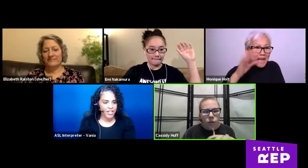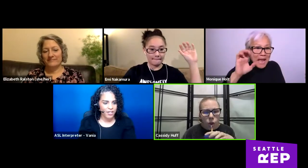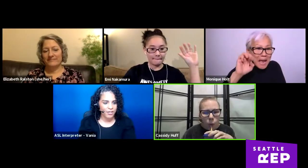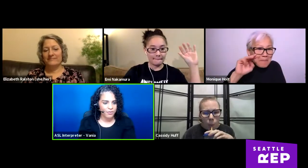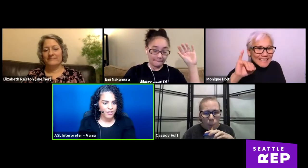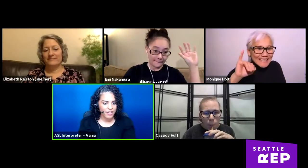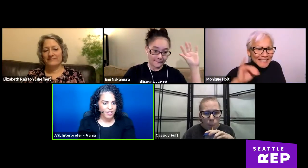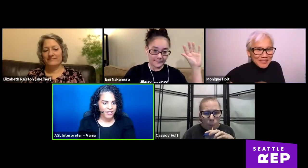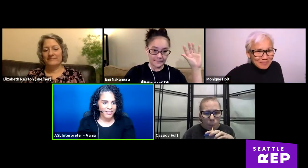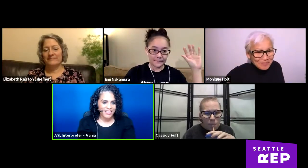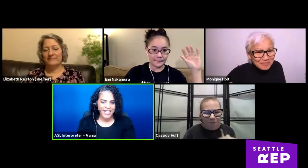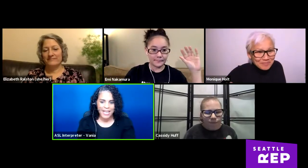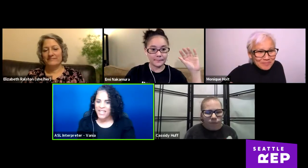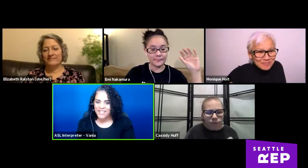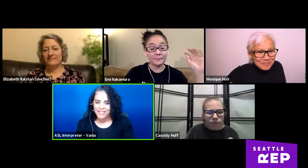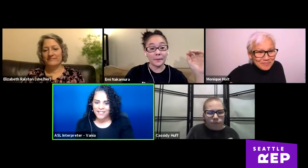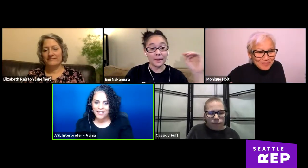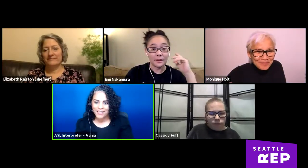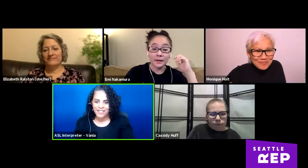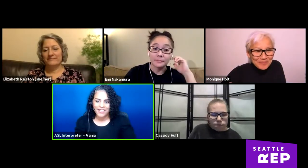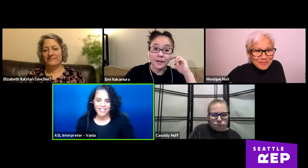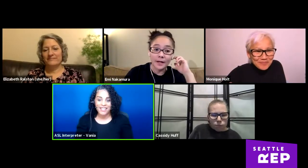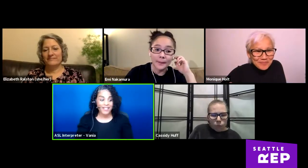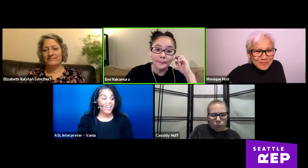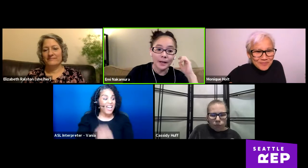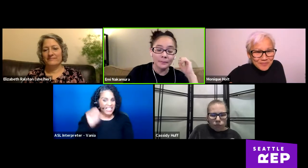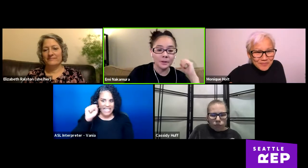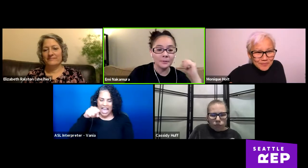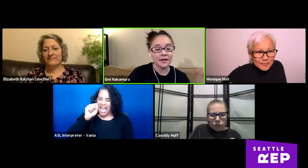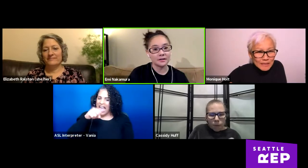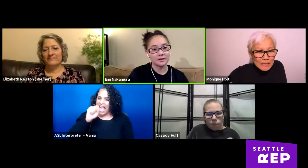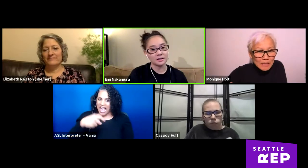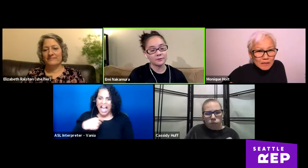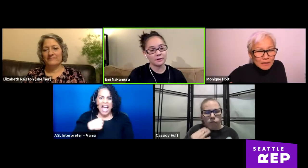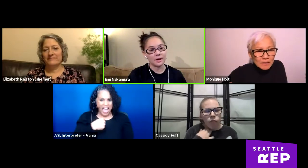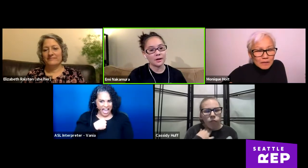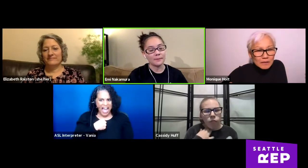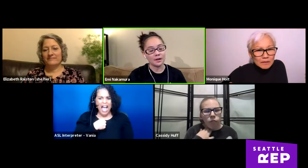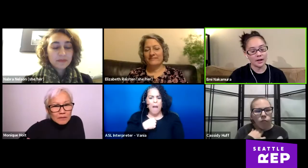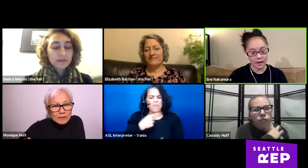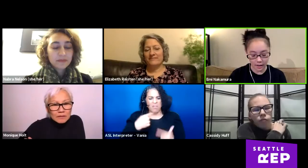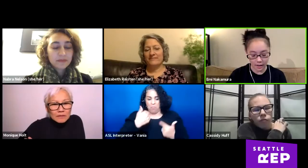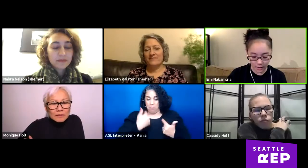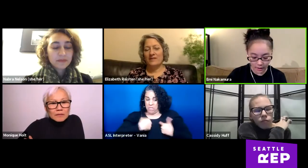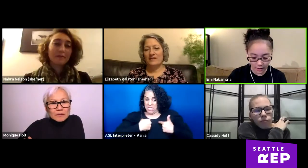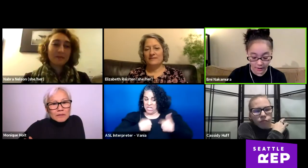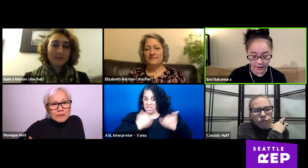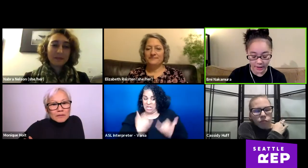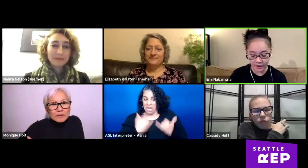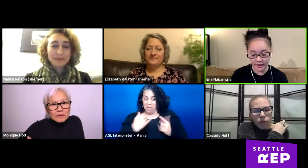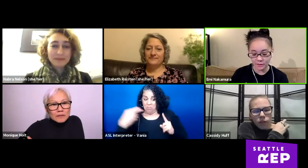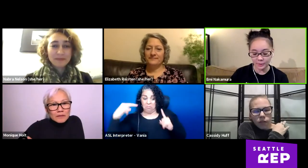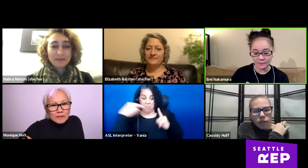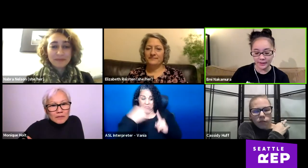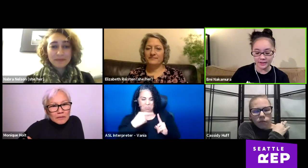Thank you. Emi? Yeah, I'm coming at this from an educator's perspective.